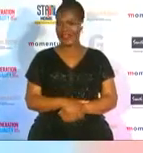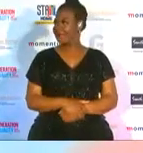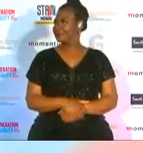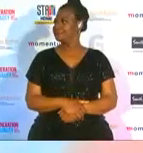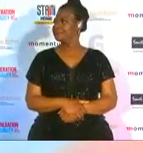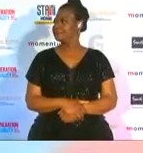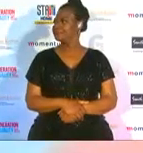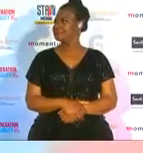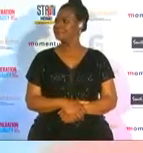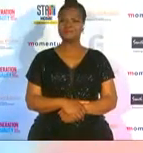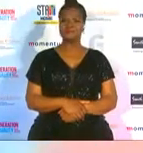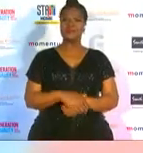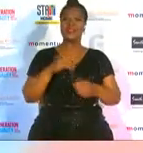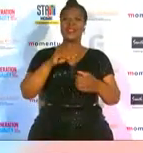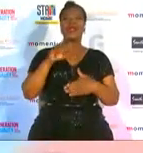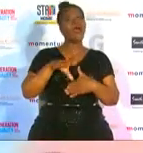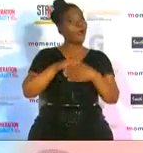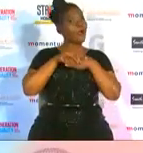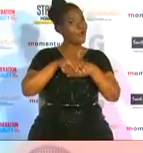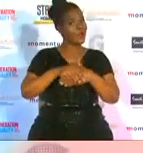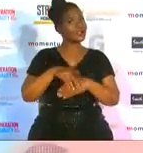merciful congratulations on your award tell me